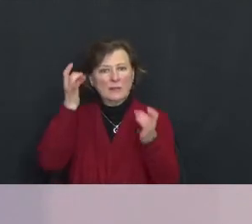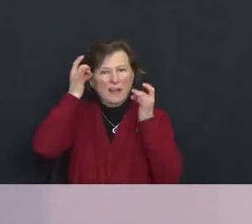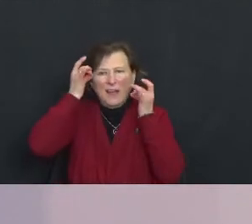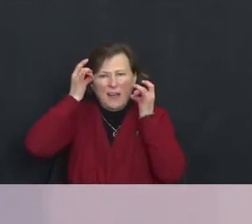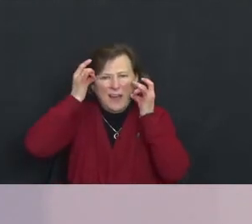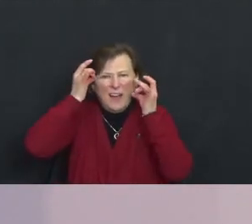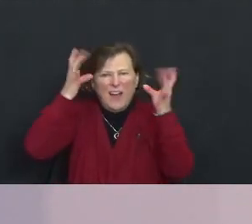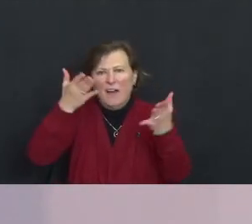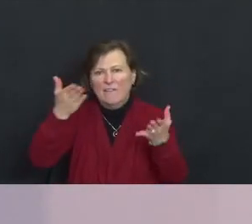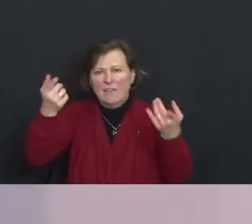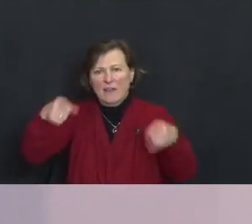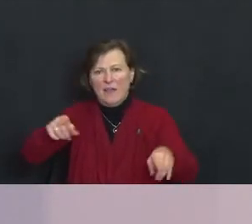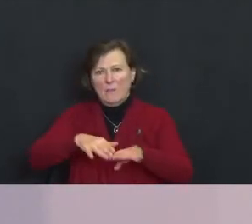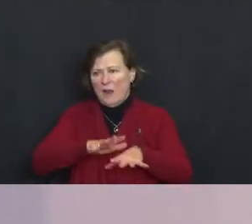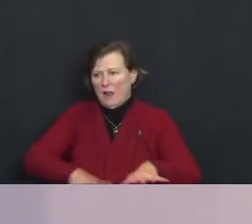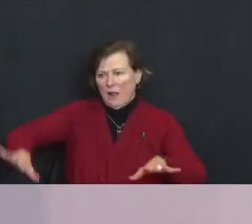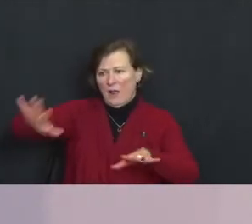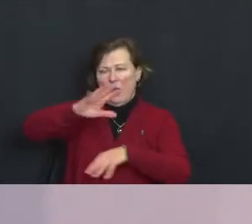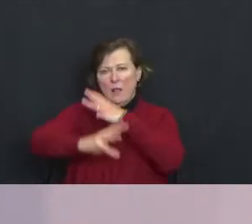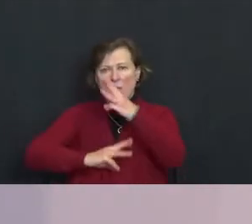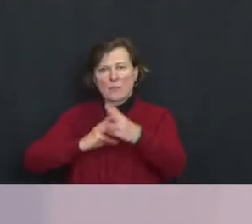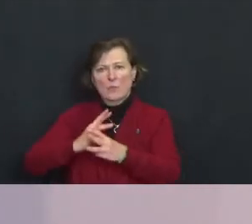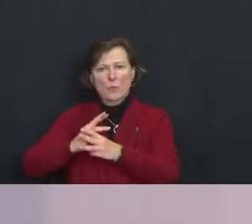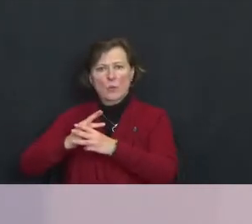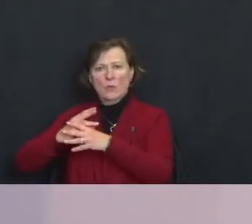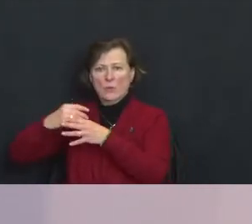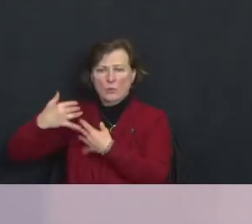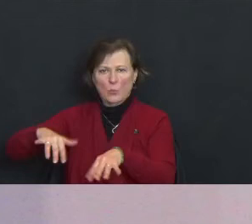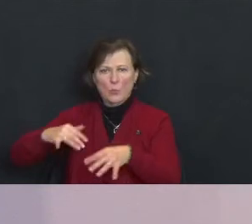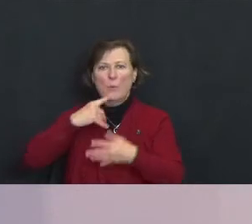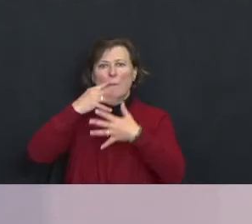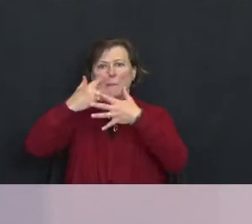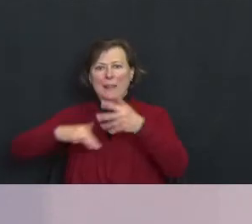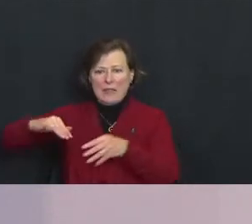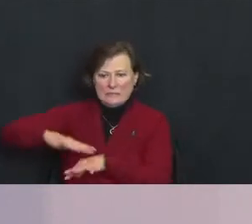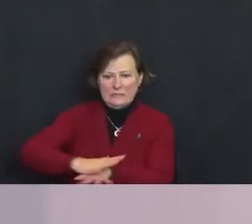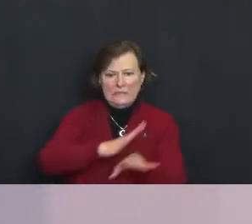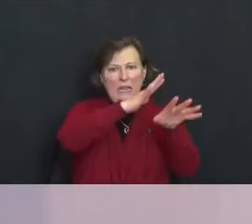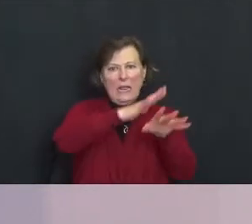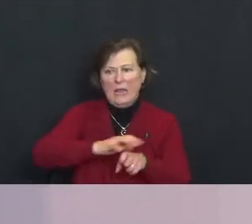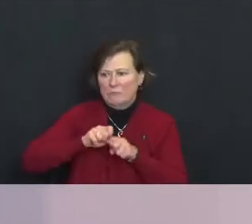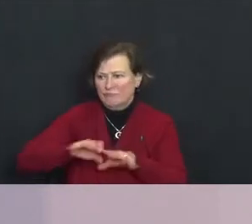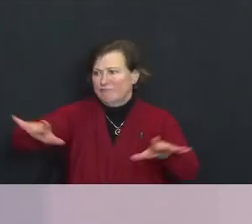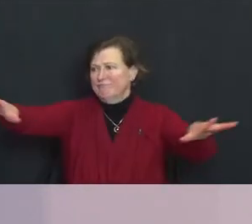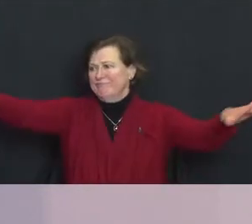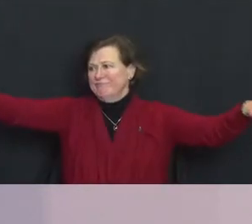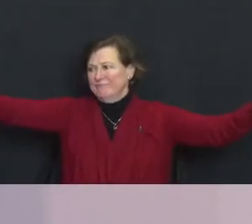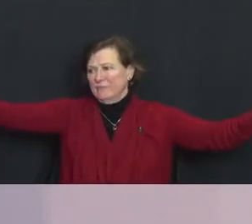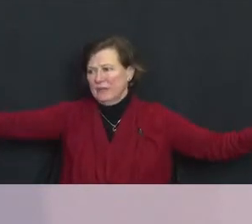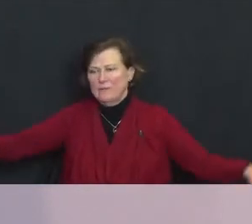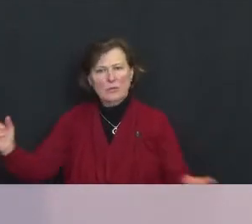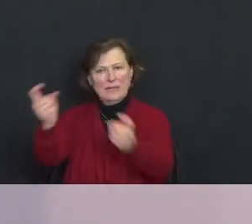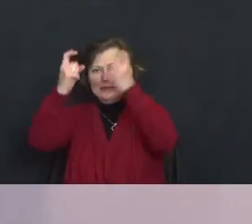“The blood dim tide is loosed and everywhere the ceremony of innocence is drowned.”